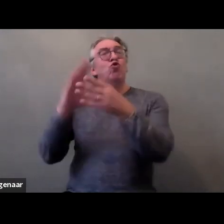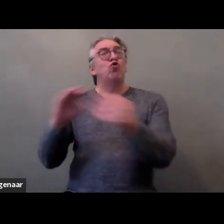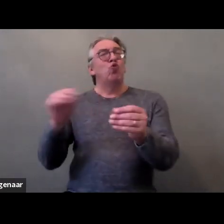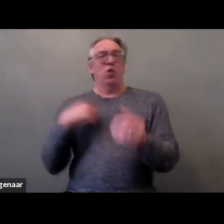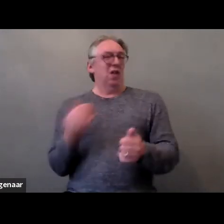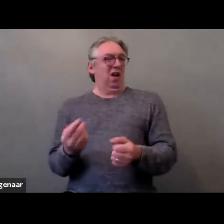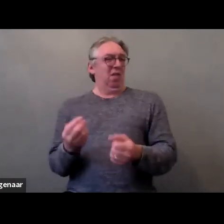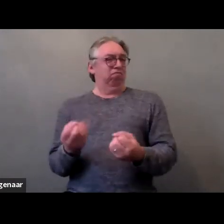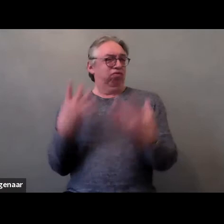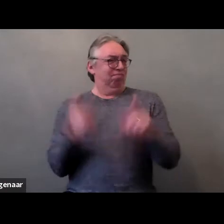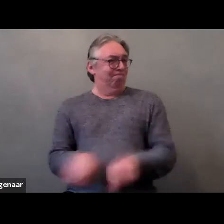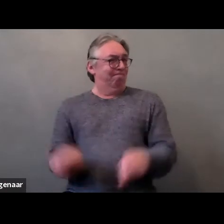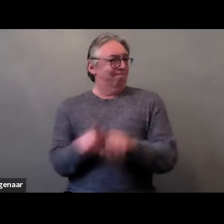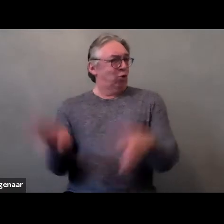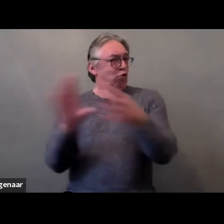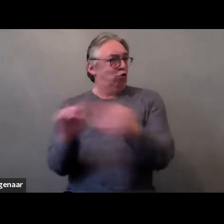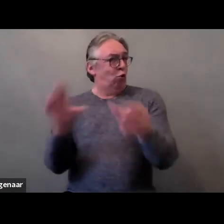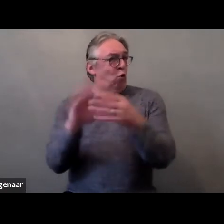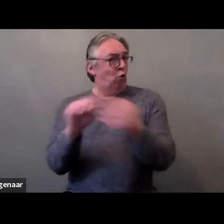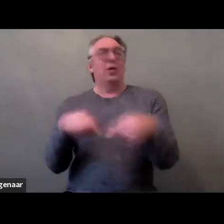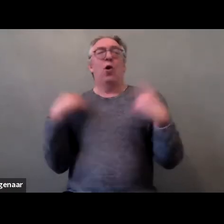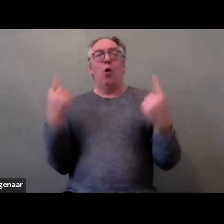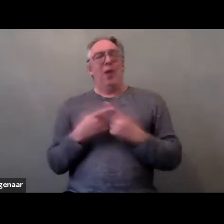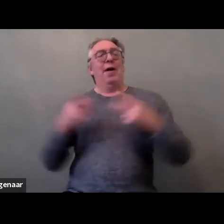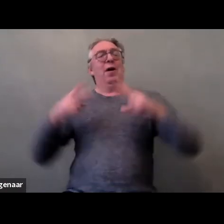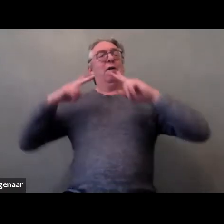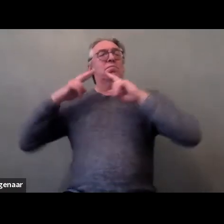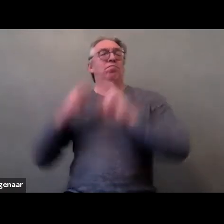The case studies weren't just black text on a white sheet,